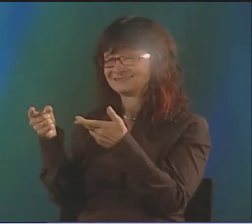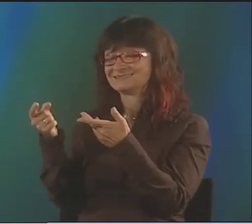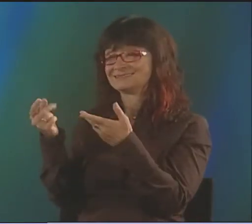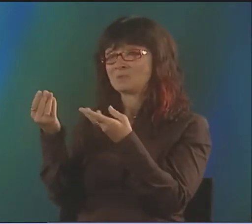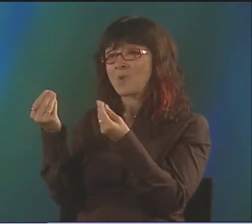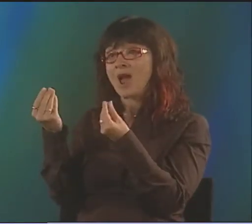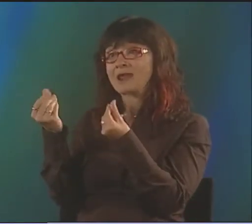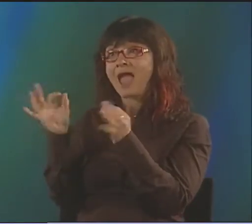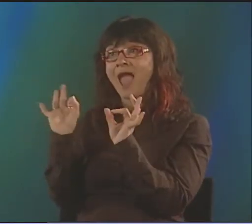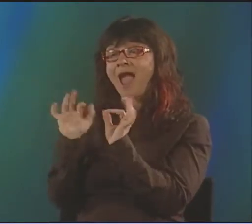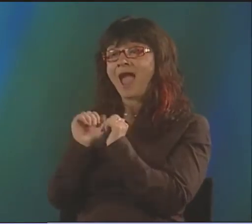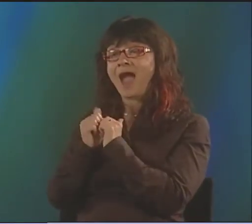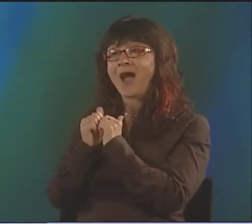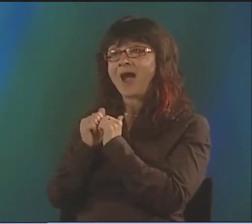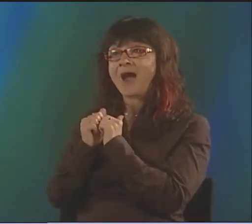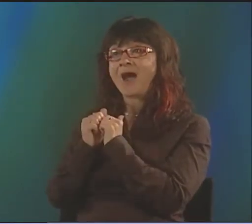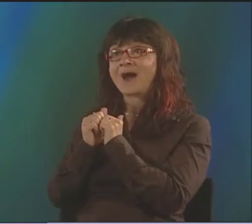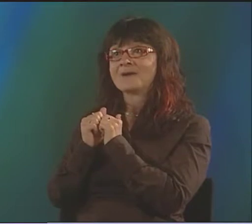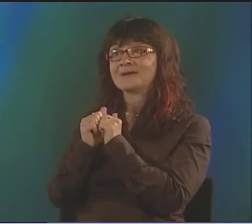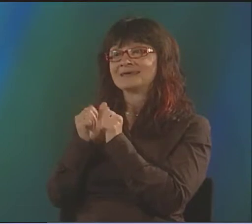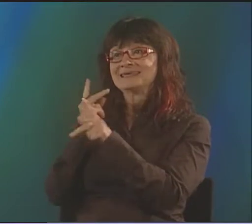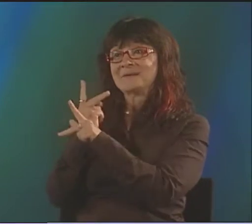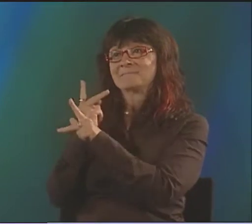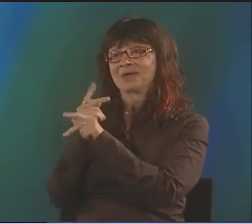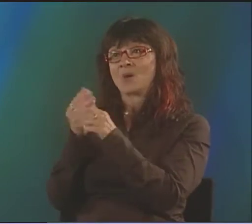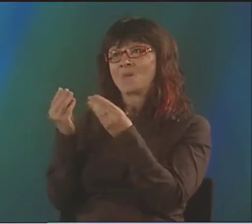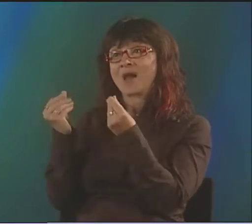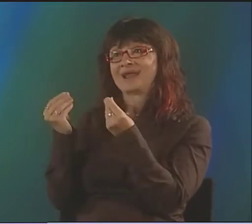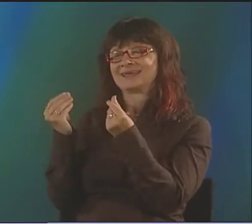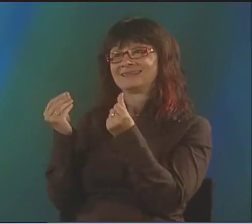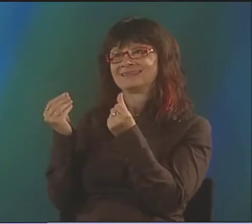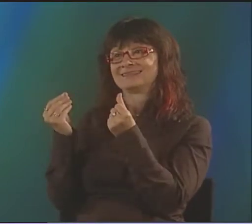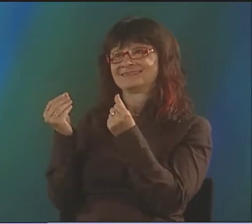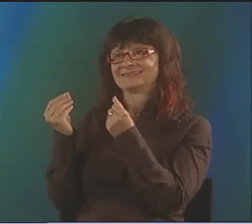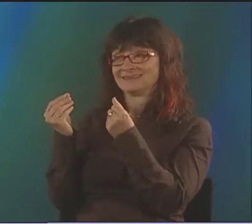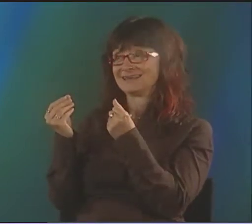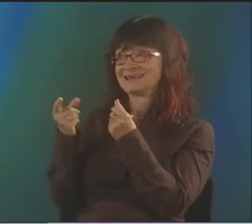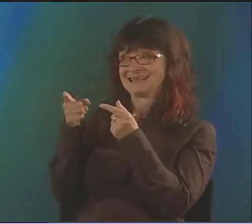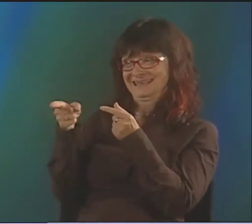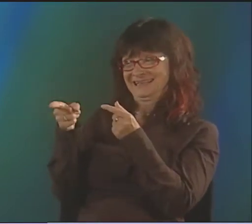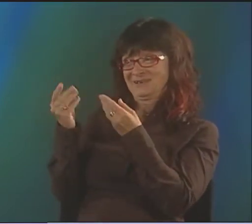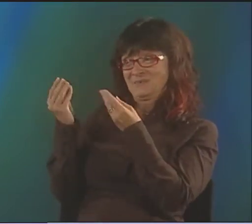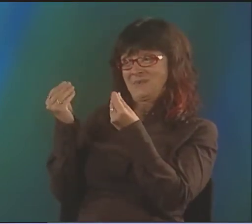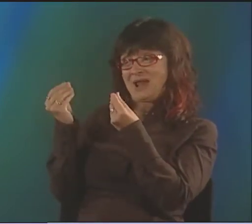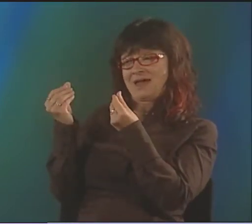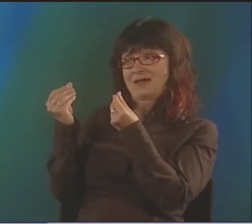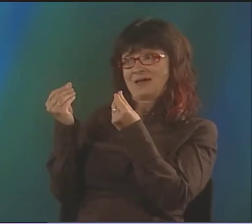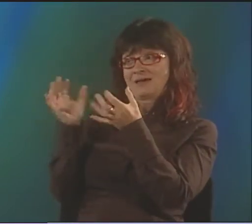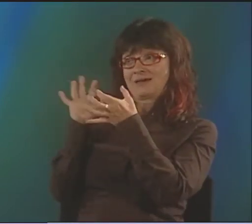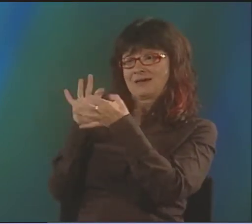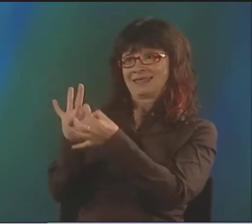OR IF THE SIGN LANGUAGE WILL BE MAYBE DEMEANED A LITTLE BIT, BUT THE QUALITY OF THE SIGNING IS RESPECTED